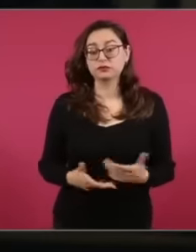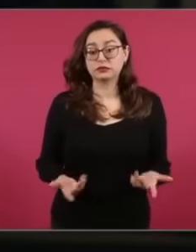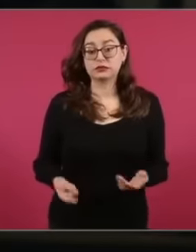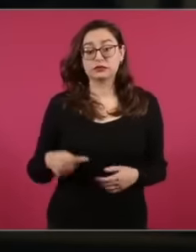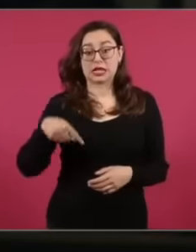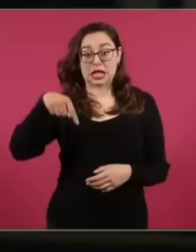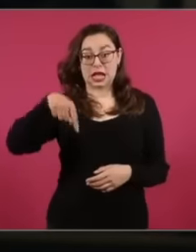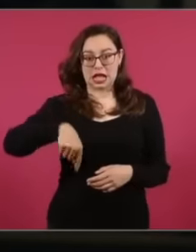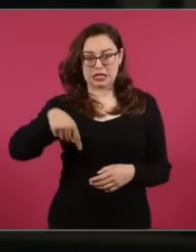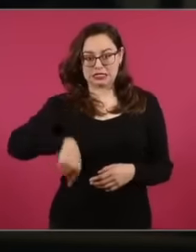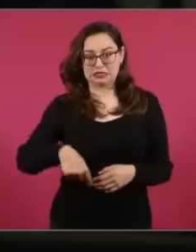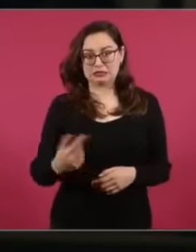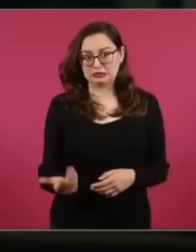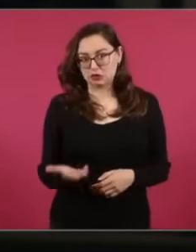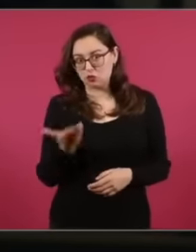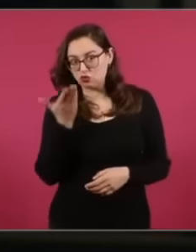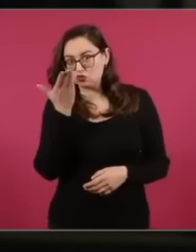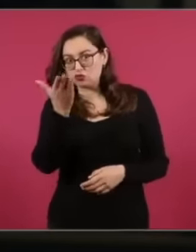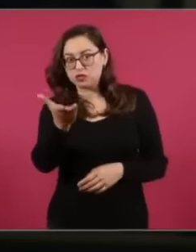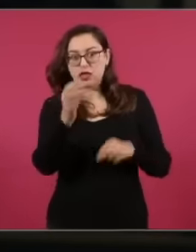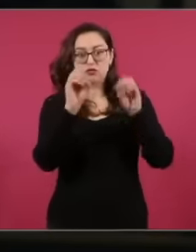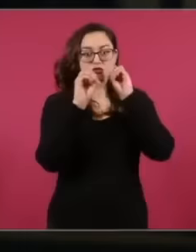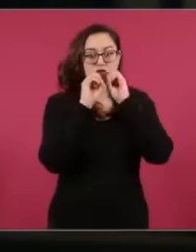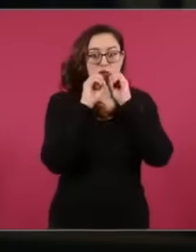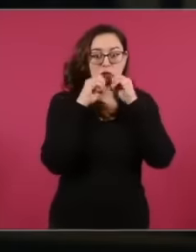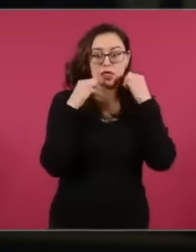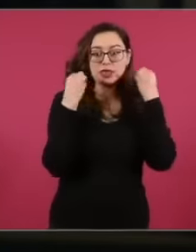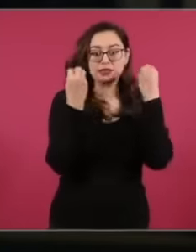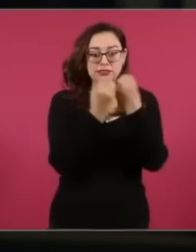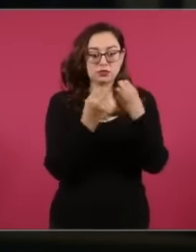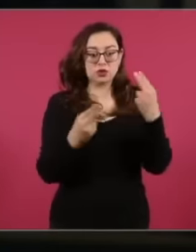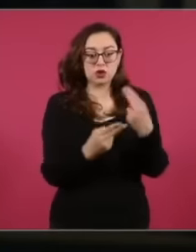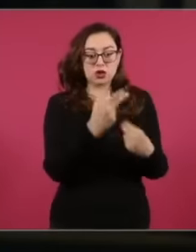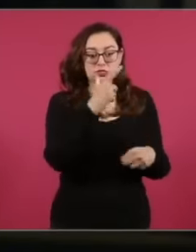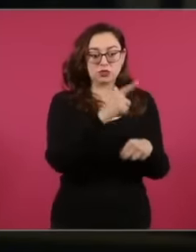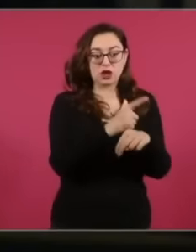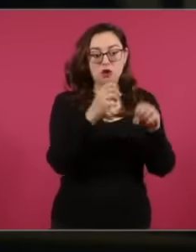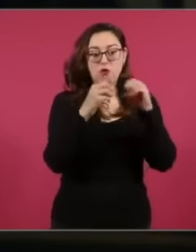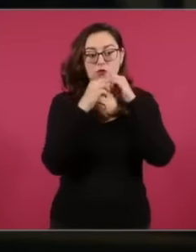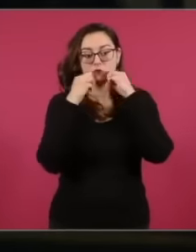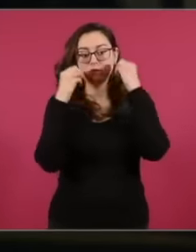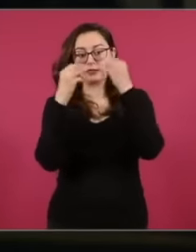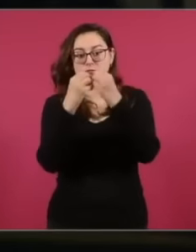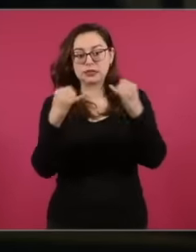and also international organizations that aim to that they want to undermine an institution as important